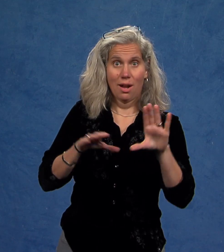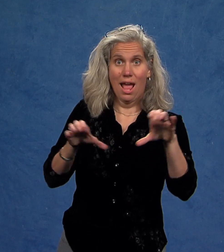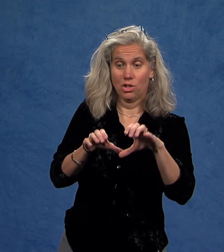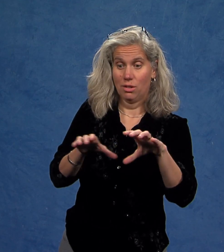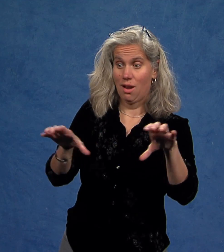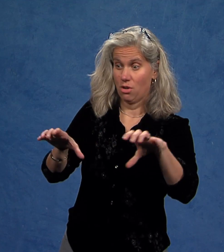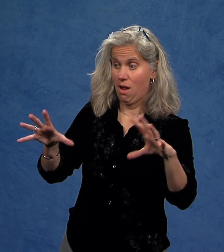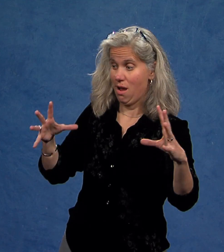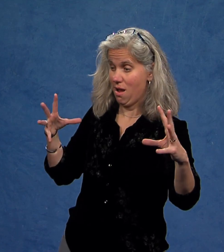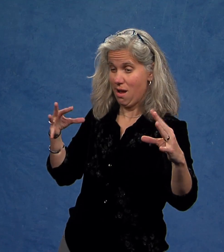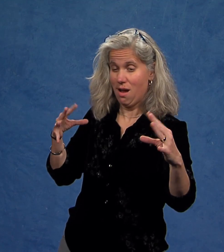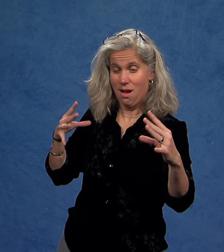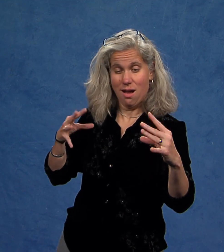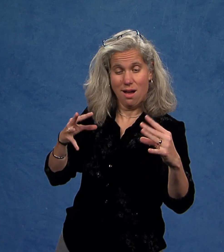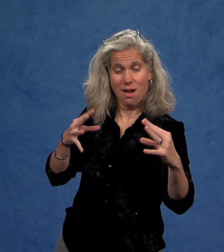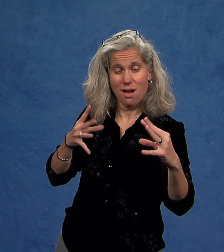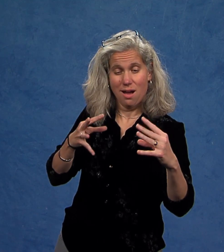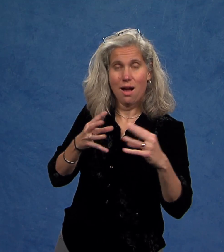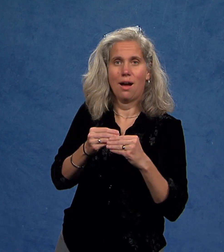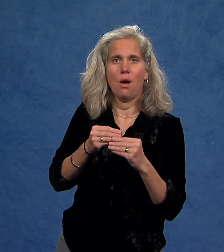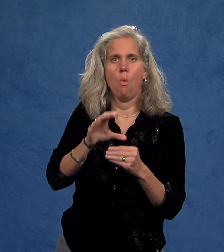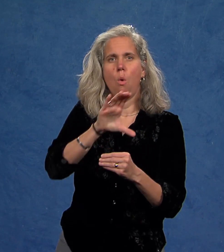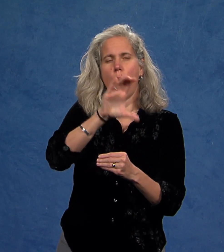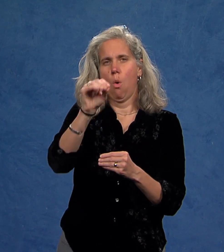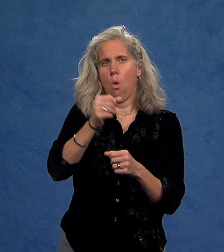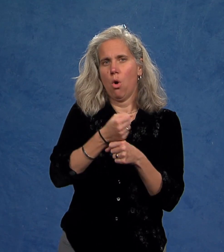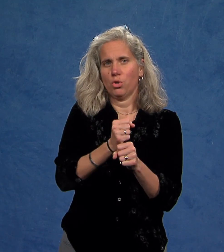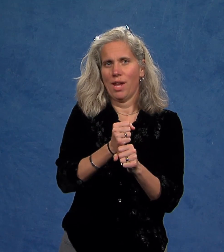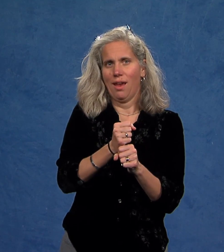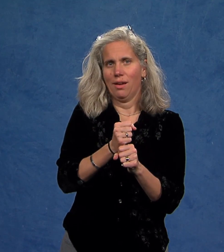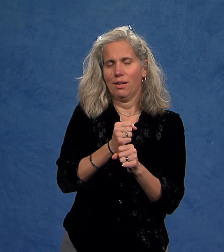And these actions, collectively, will help us co-create